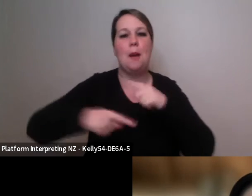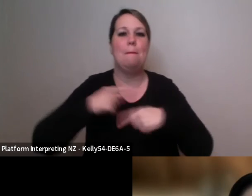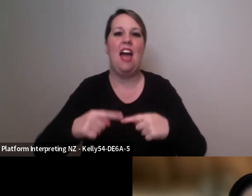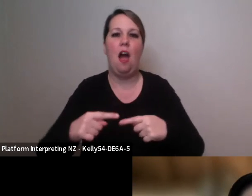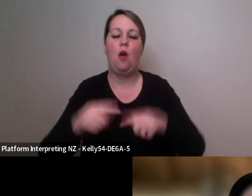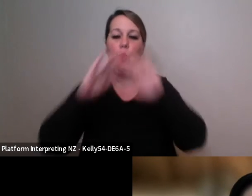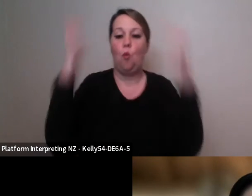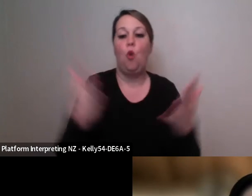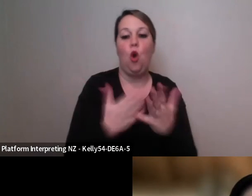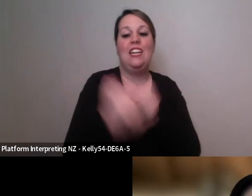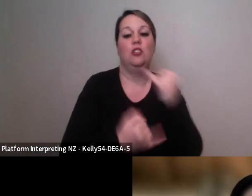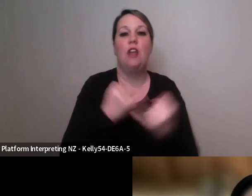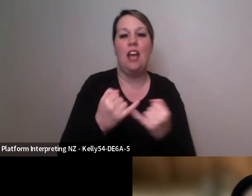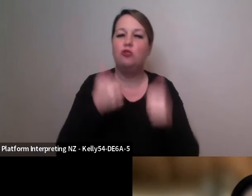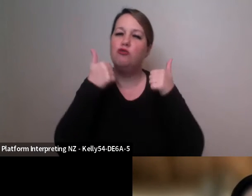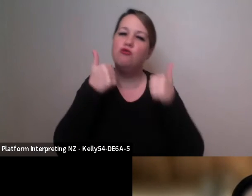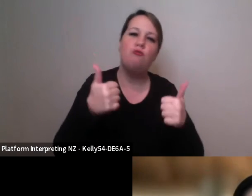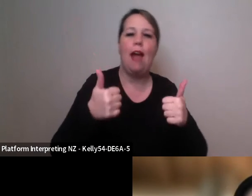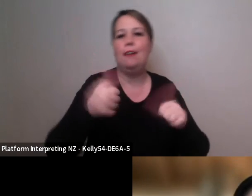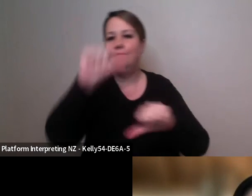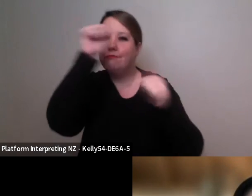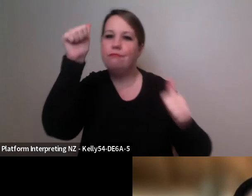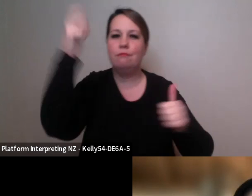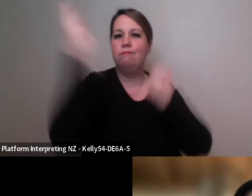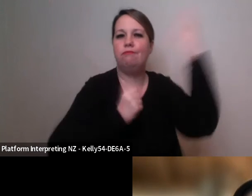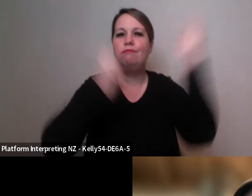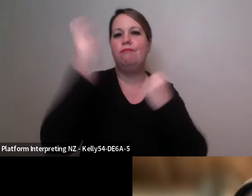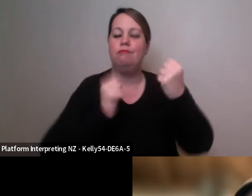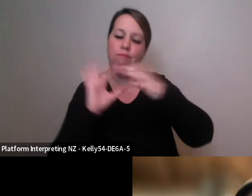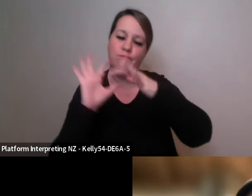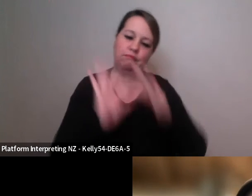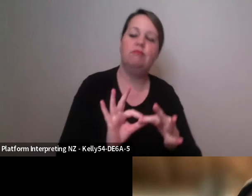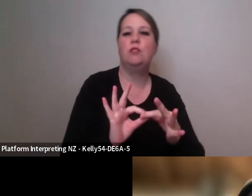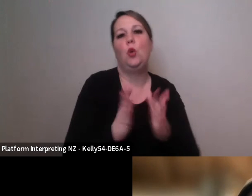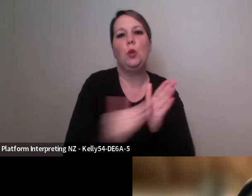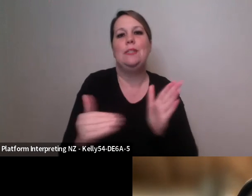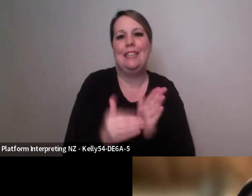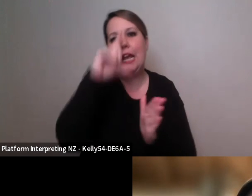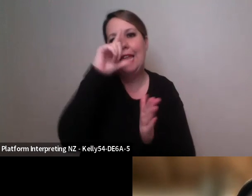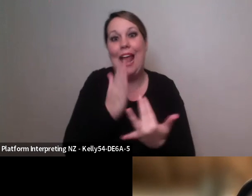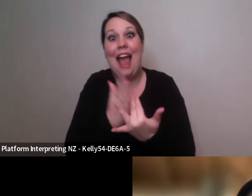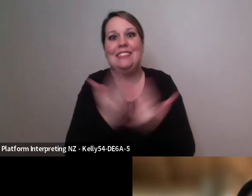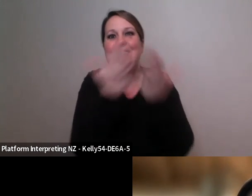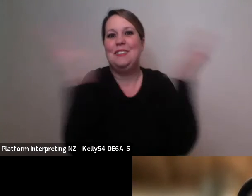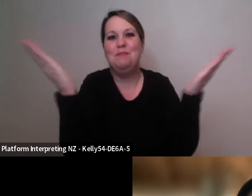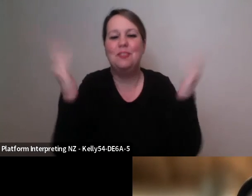the world to little old Aotearoa. And thank you so much for for playing your part again and sharing your